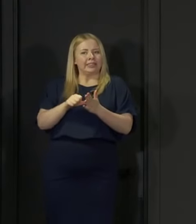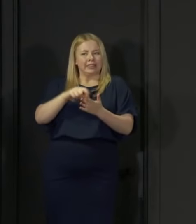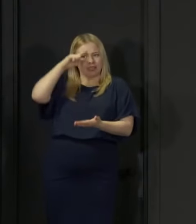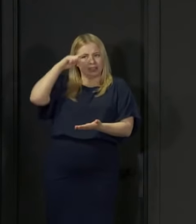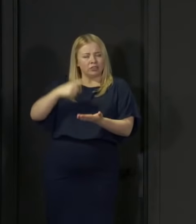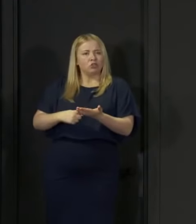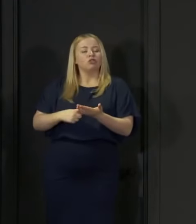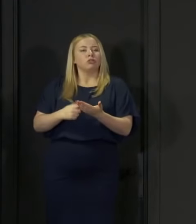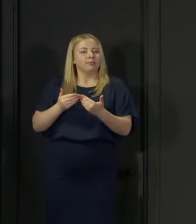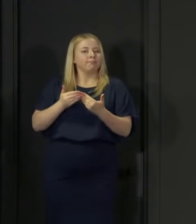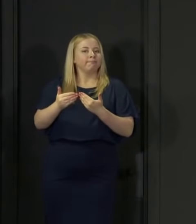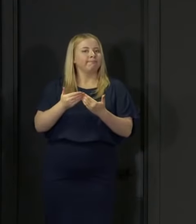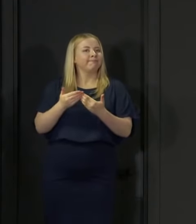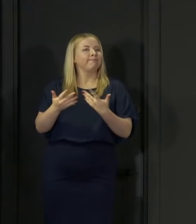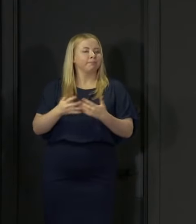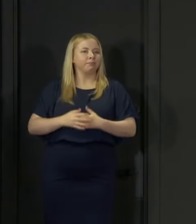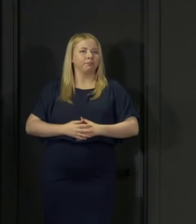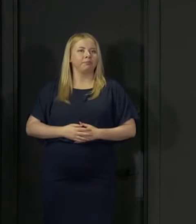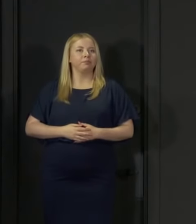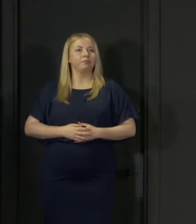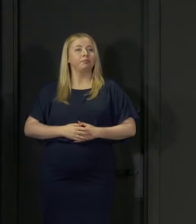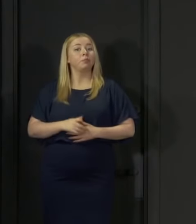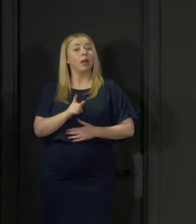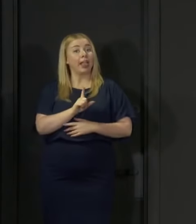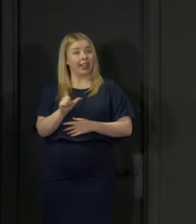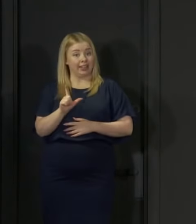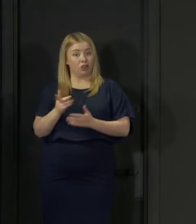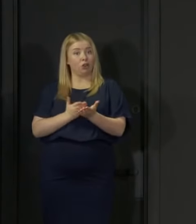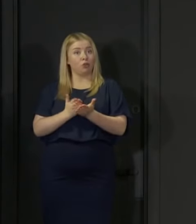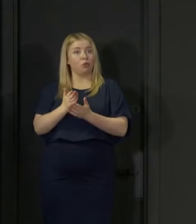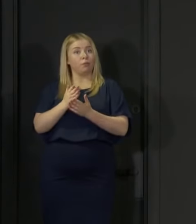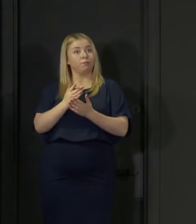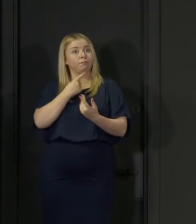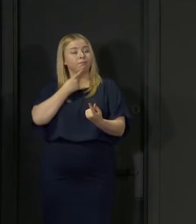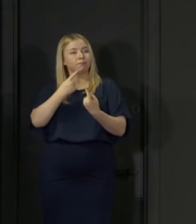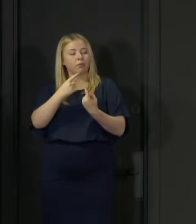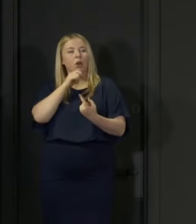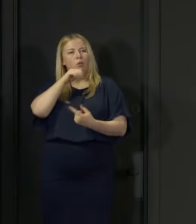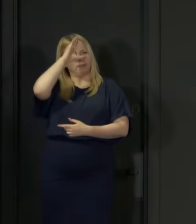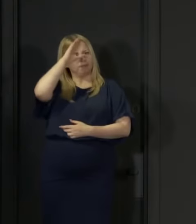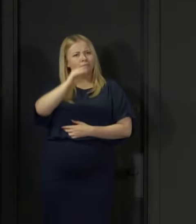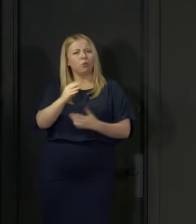Later on in my remarks I am going to say a bit more about where you can get some advice